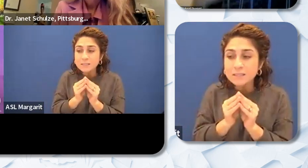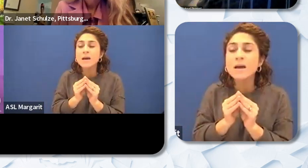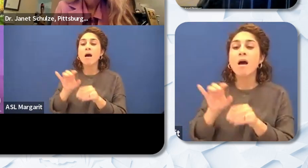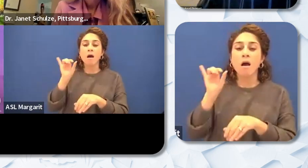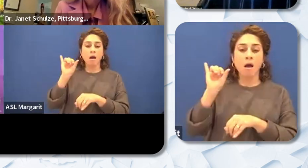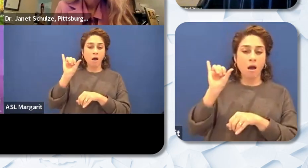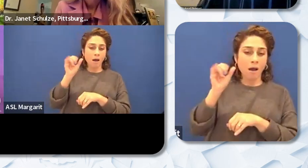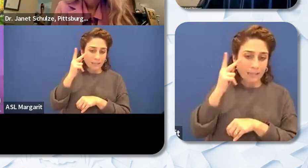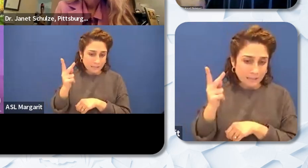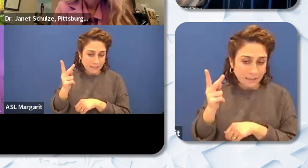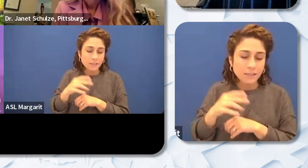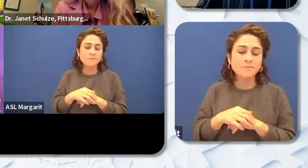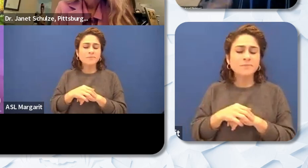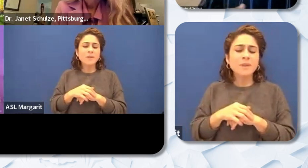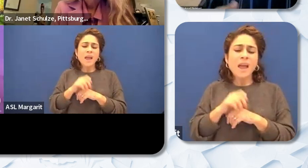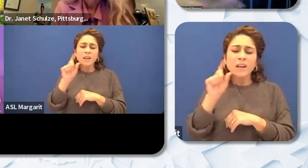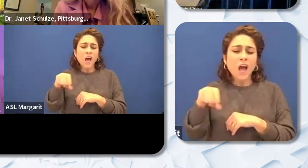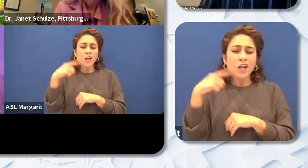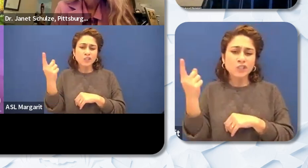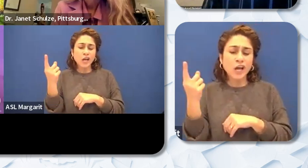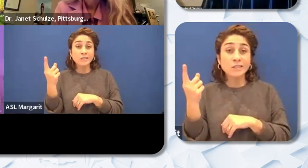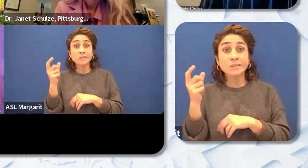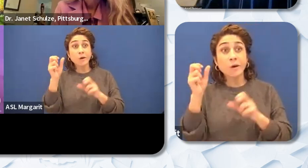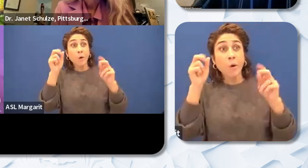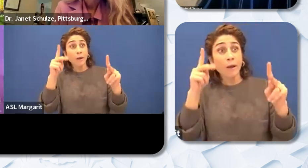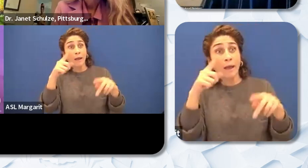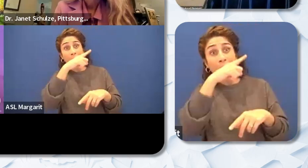as a handout making sure it's authentic. But you know making sure that you're sharing that